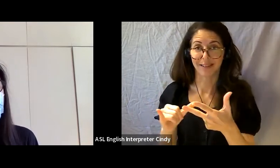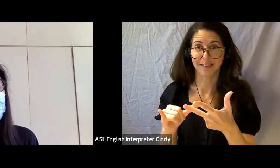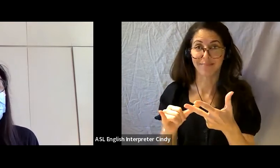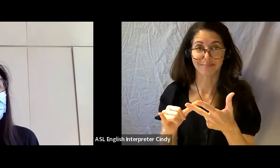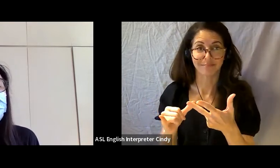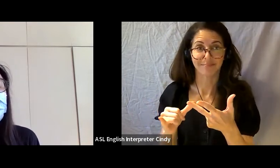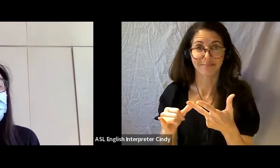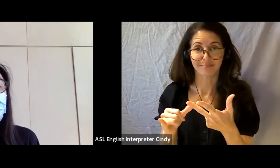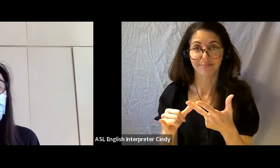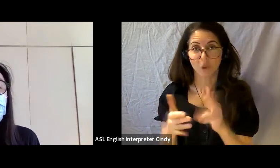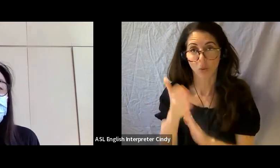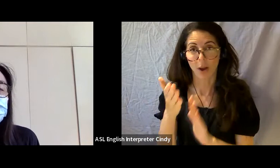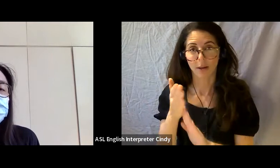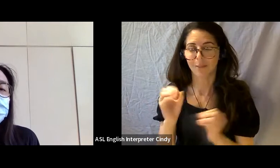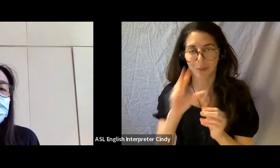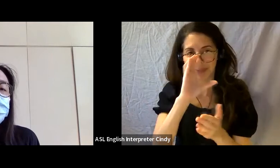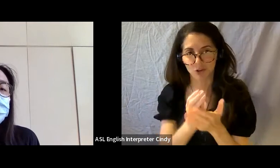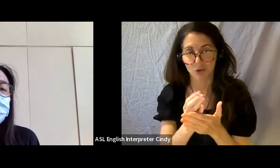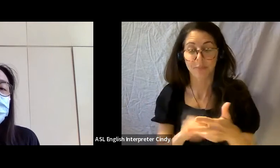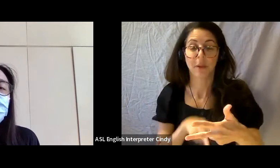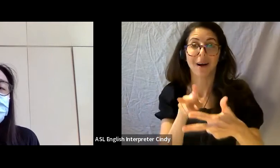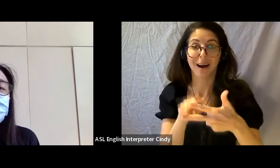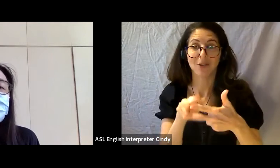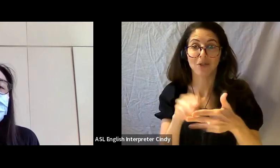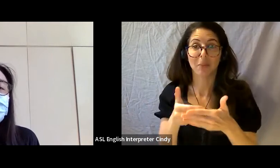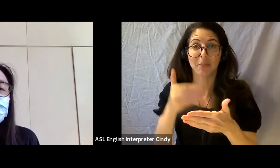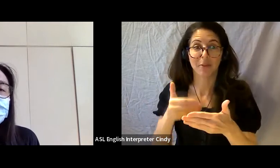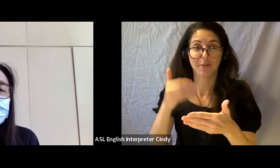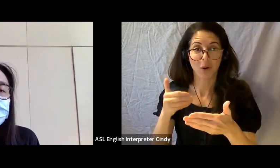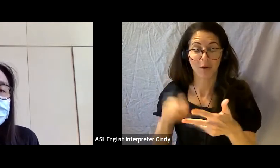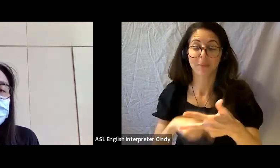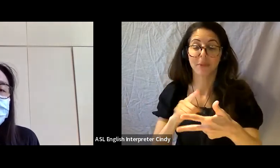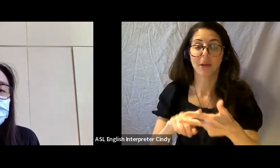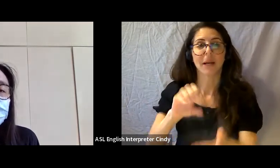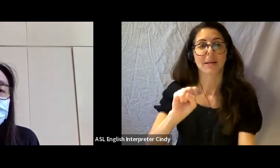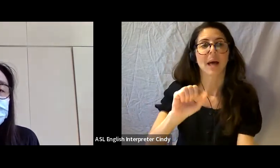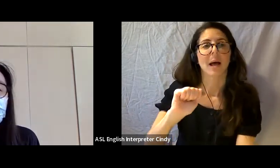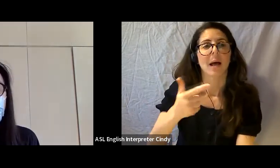But the two that previously happened; one was called sagatay, S-A-G-A-T-A-Y